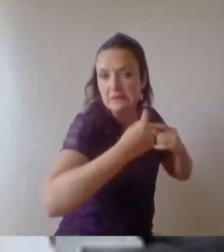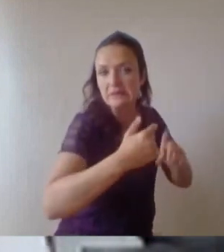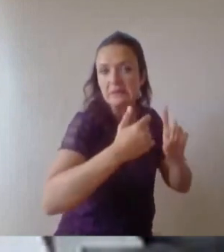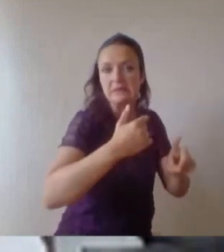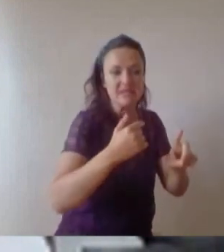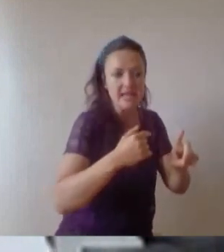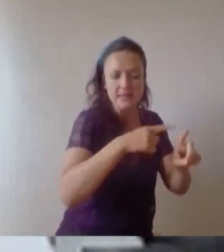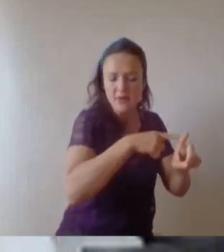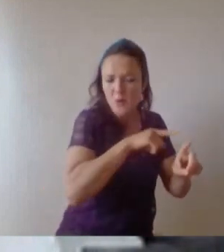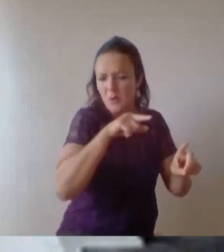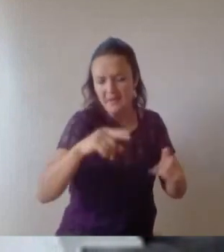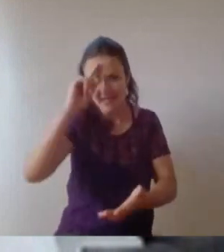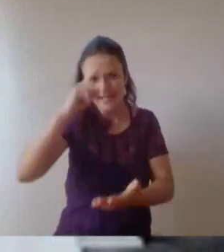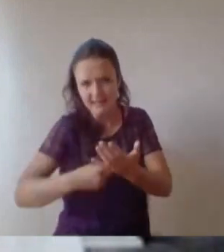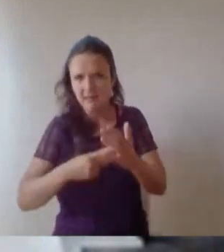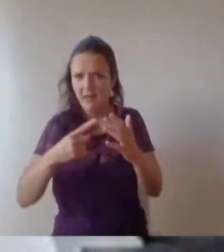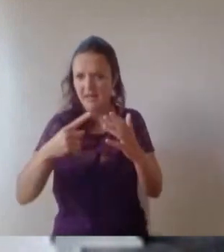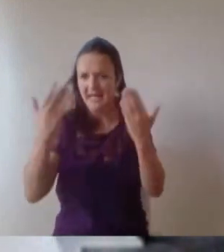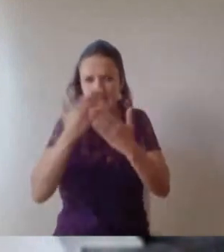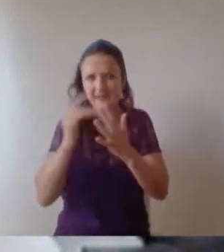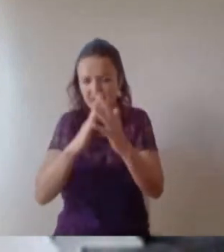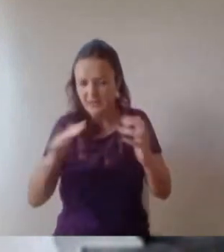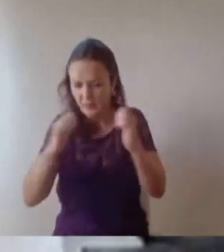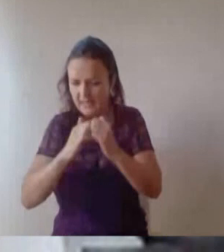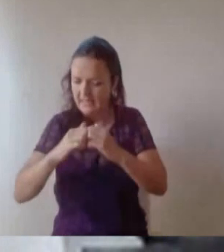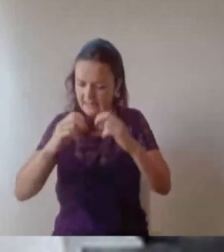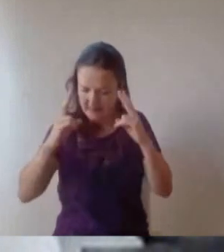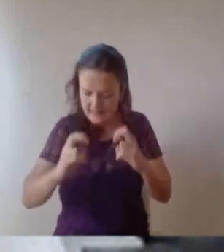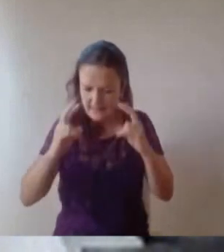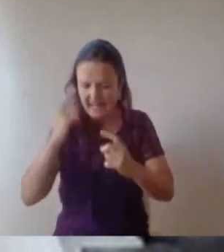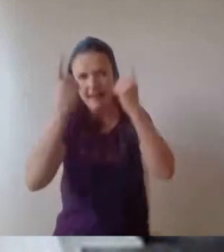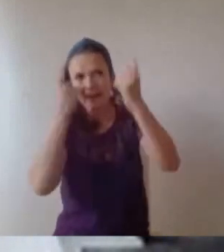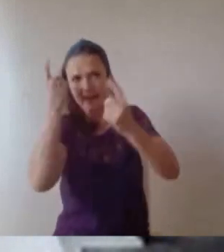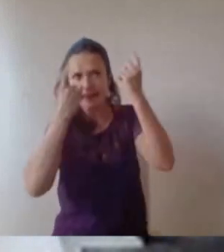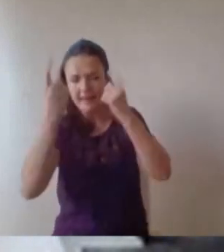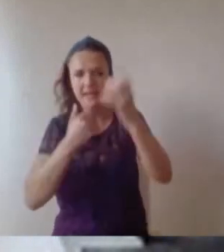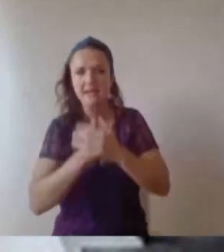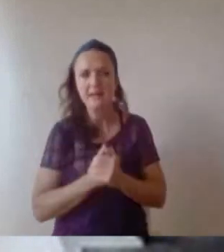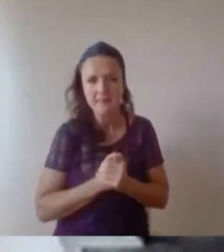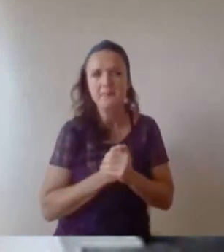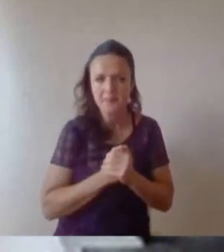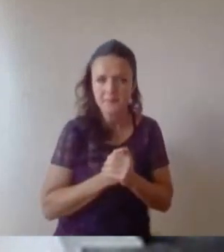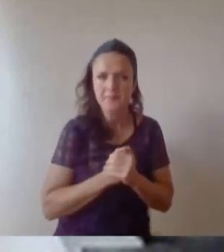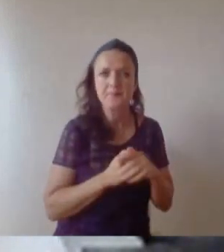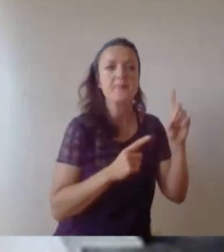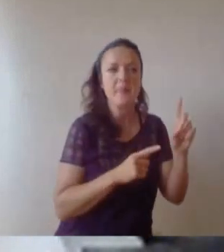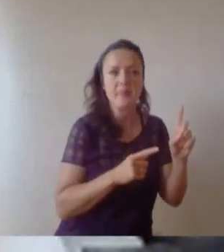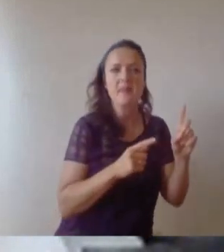I hope that's normal. And then the next one is a bit of a strange one, but you've come out of University commercially aware and you haven't been